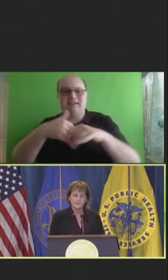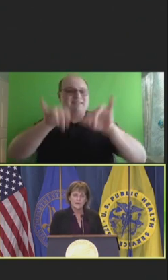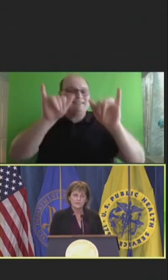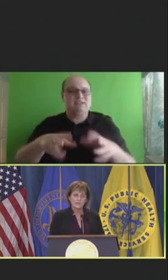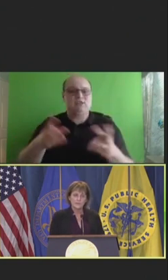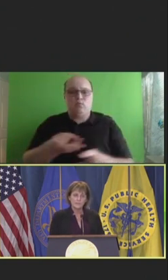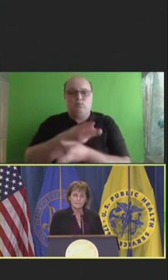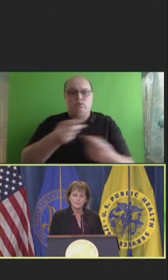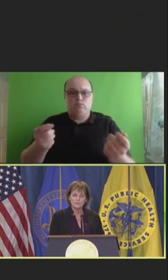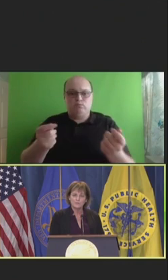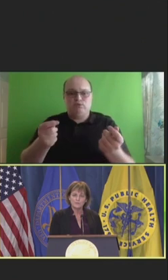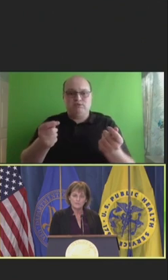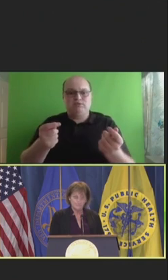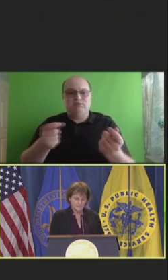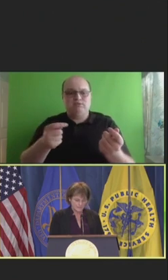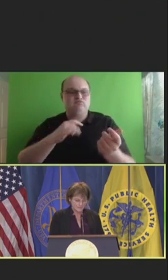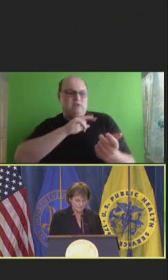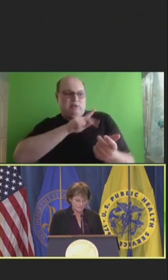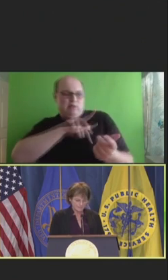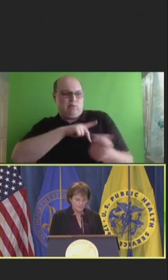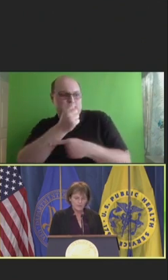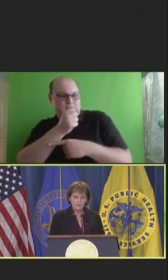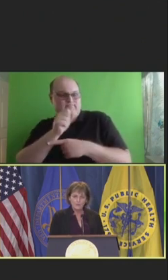not looking at the personal resilience.